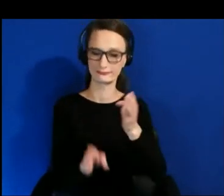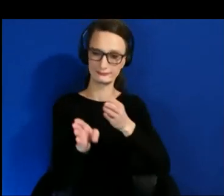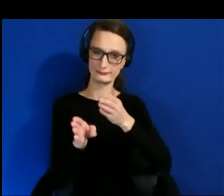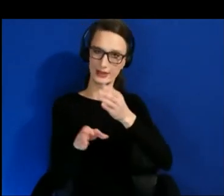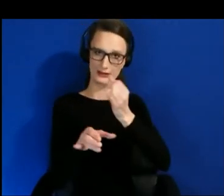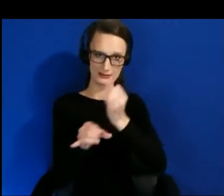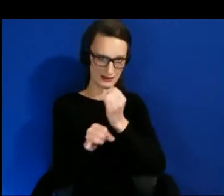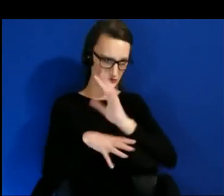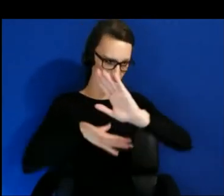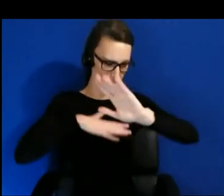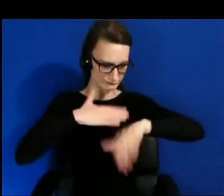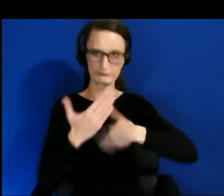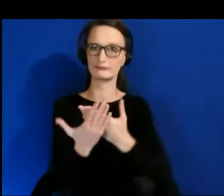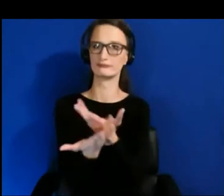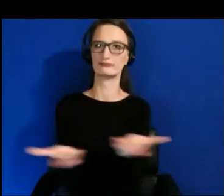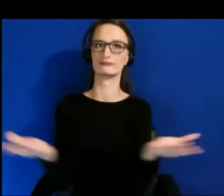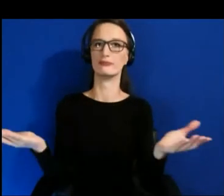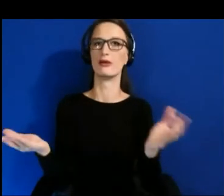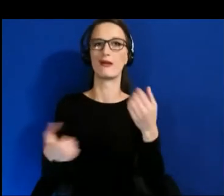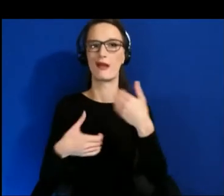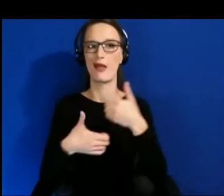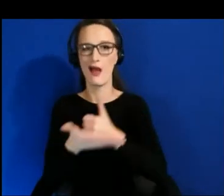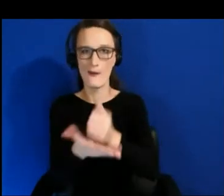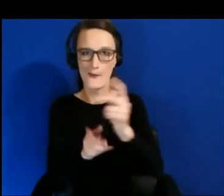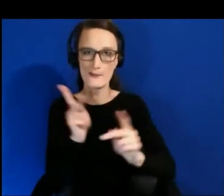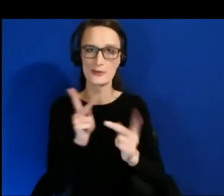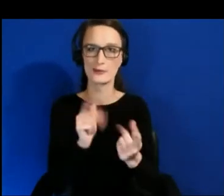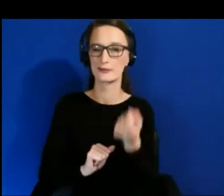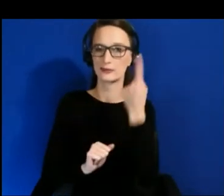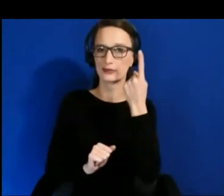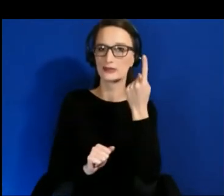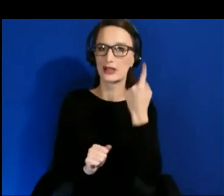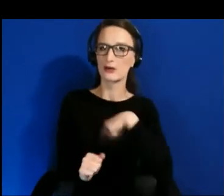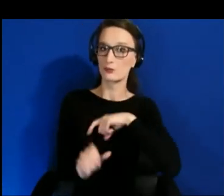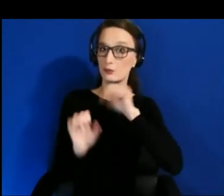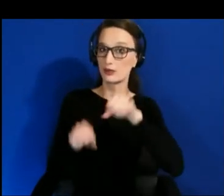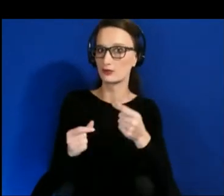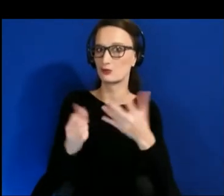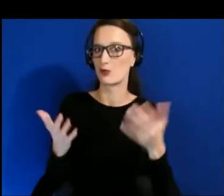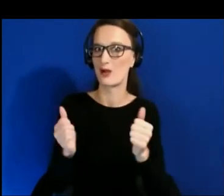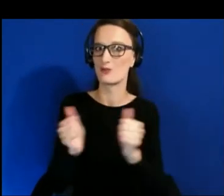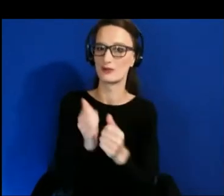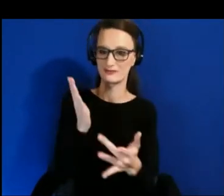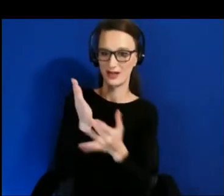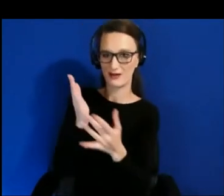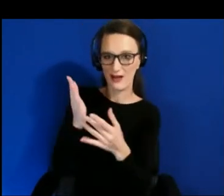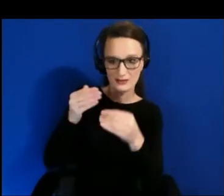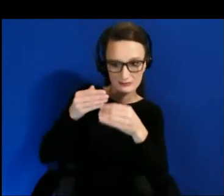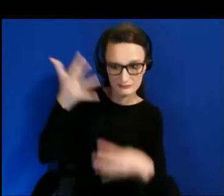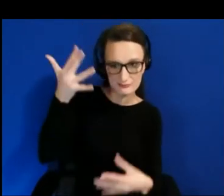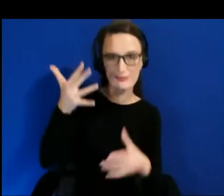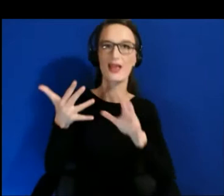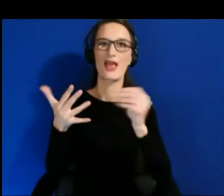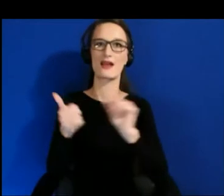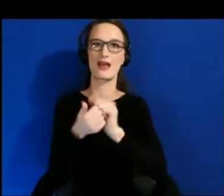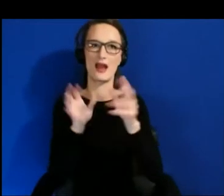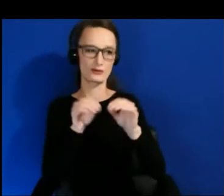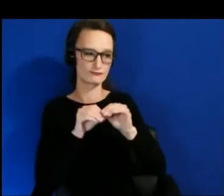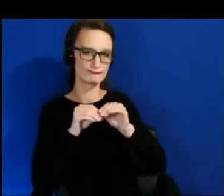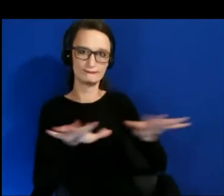people to understand what we can do with technology, and how to deploy it to the masses. Wonderful.